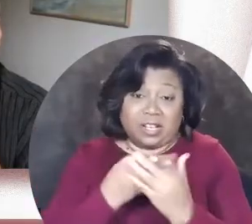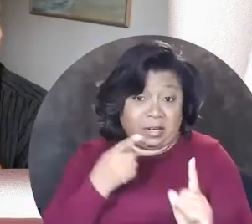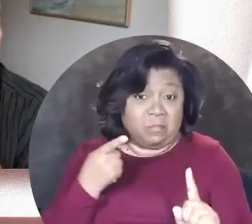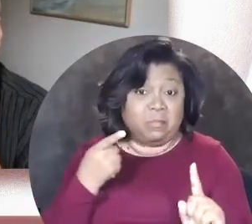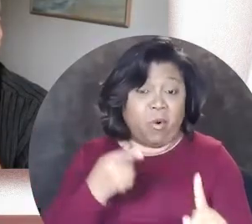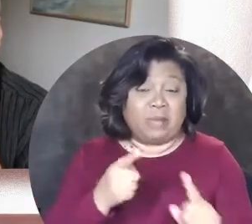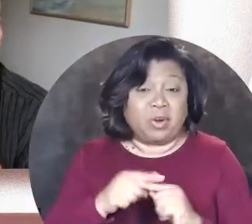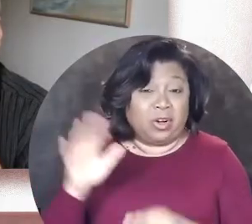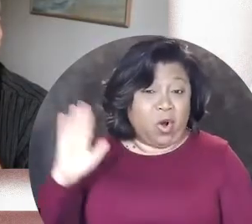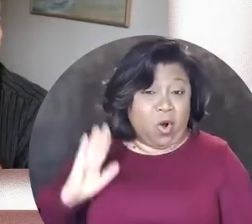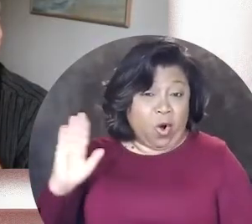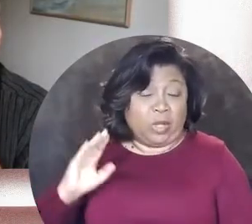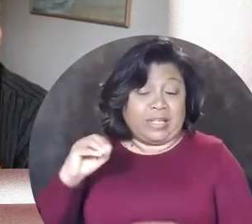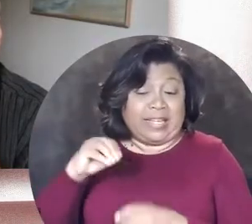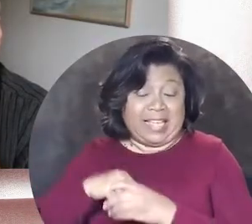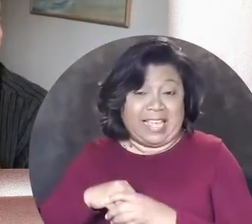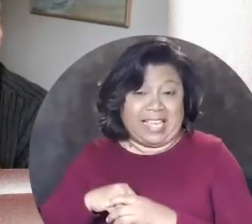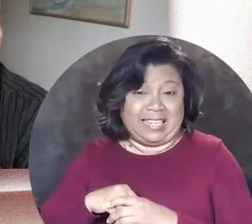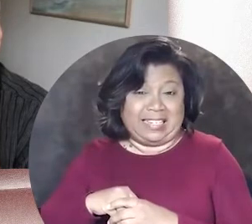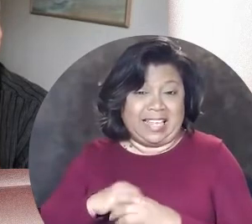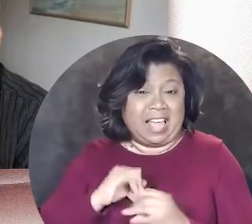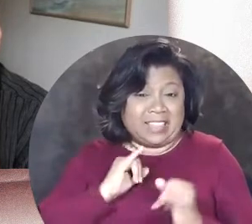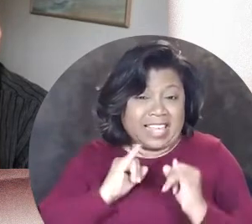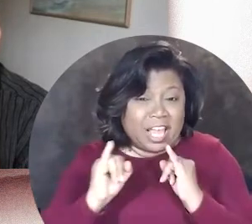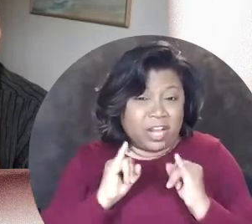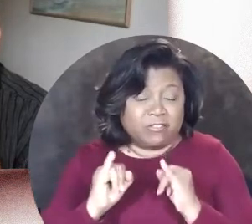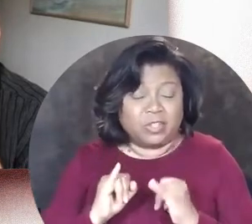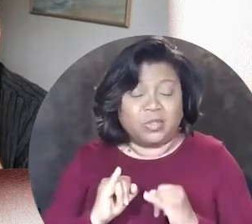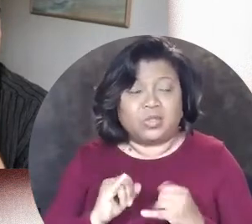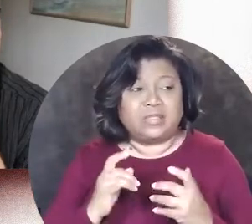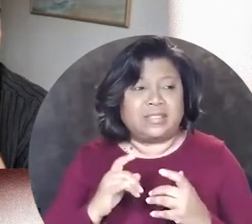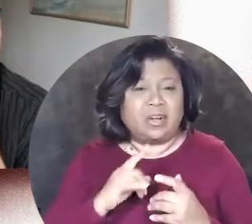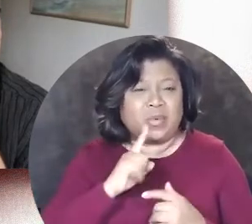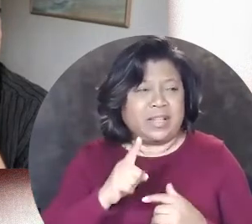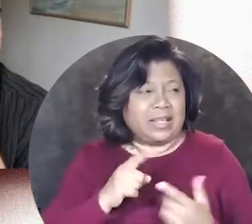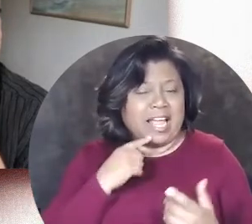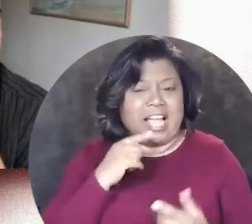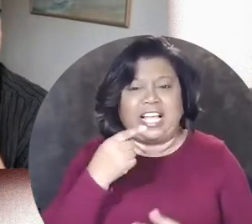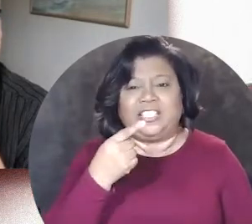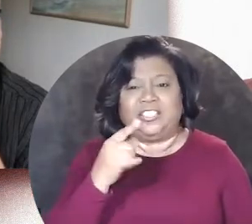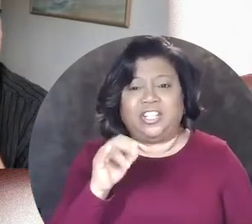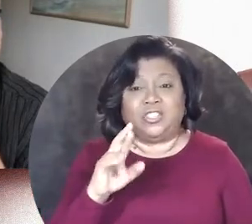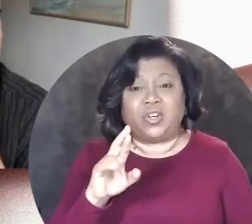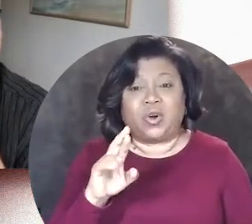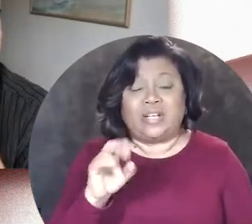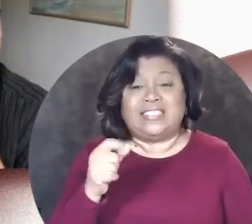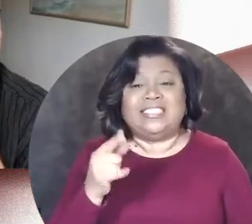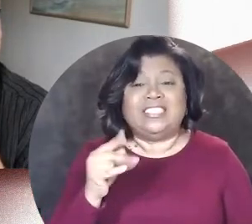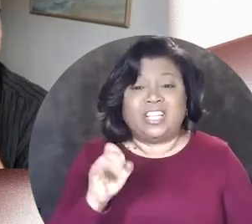very good point because earlier when we did our interviews, actually Ginger Lane brought